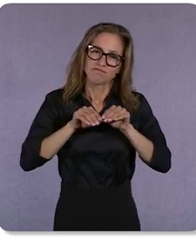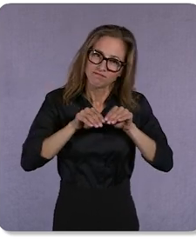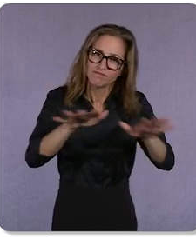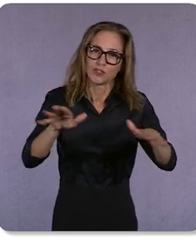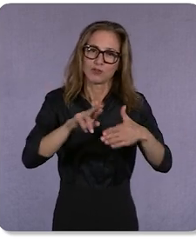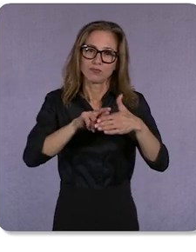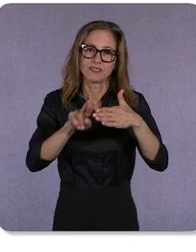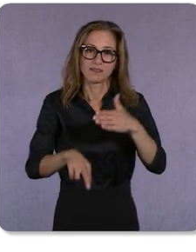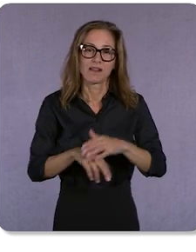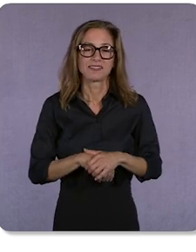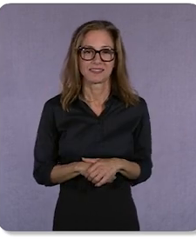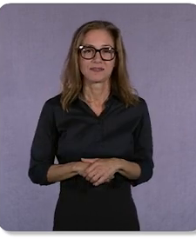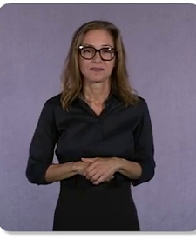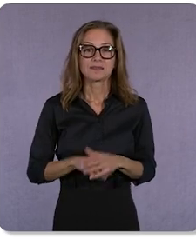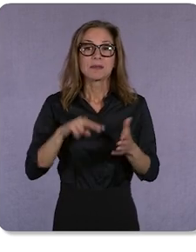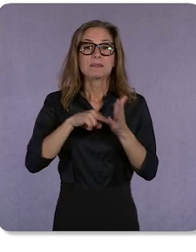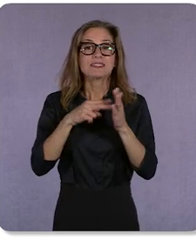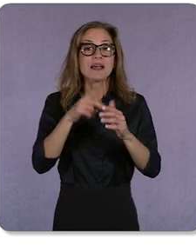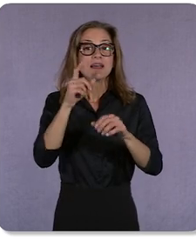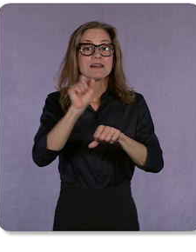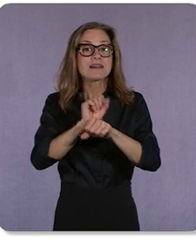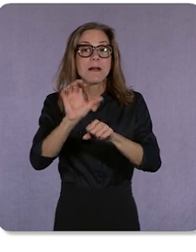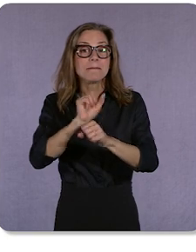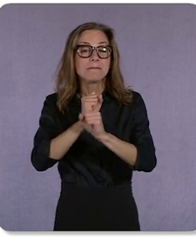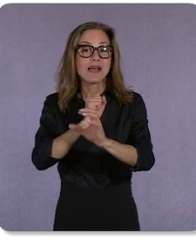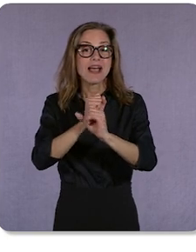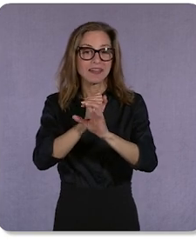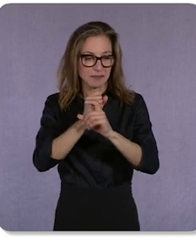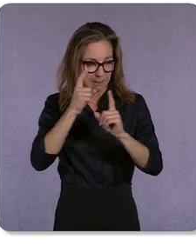That means campaigns that meet your objectives. Simply.